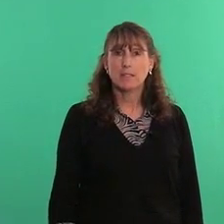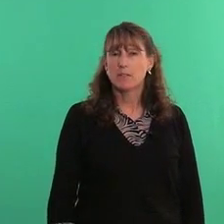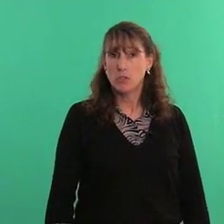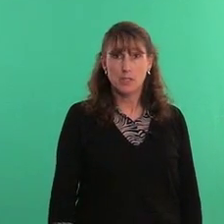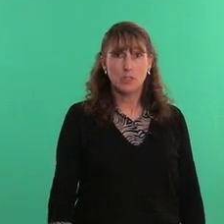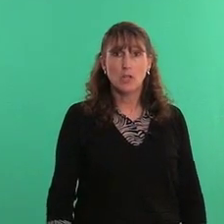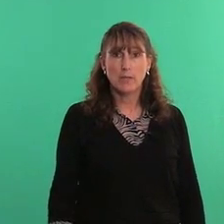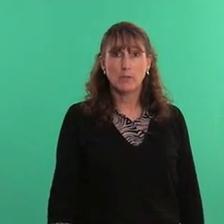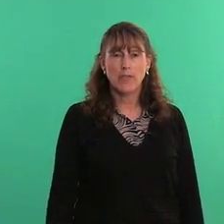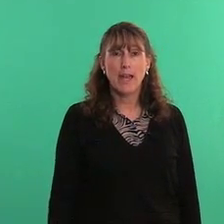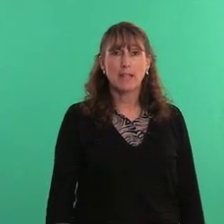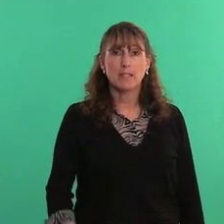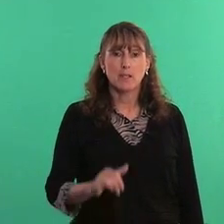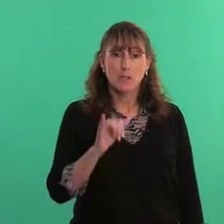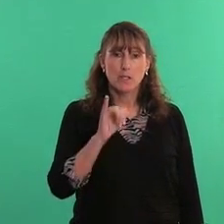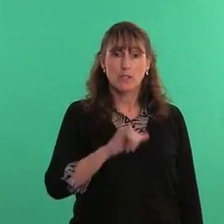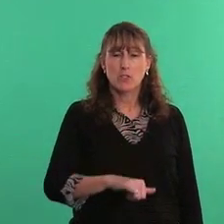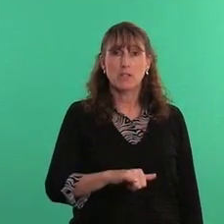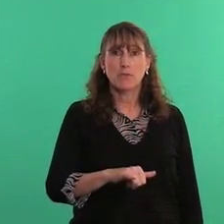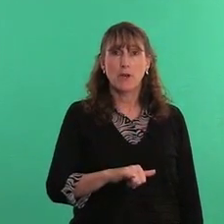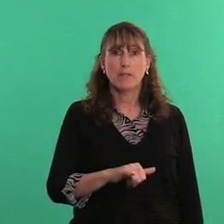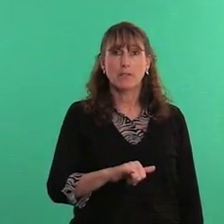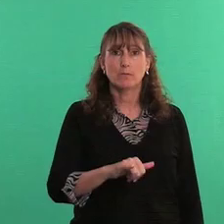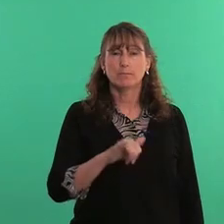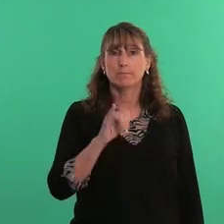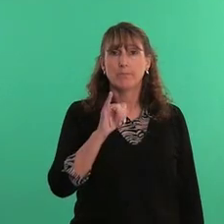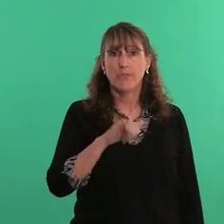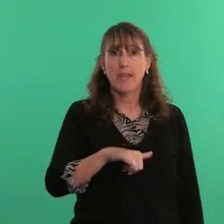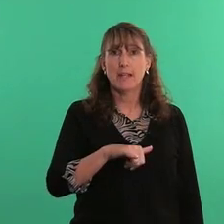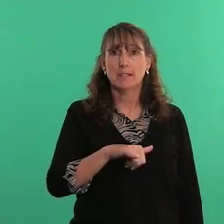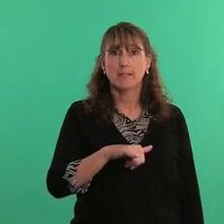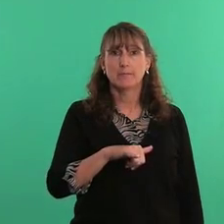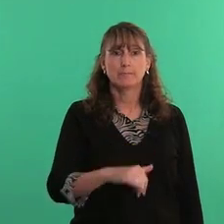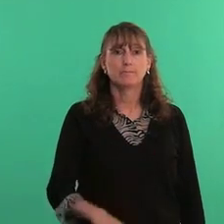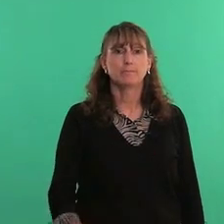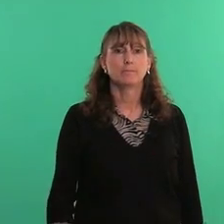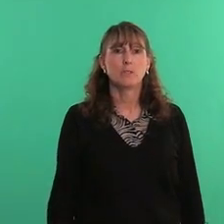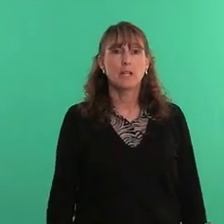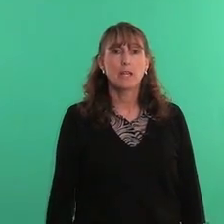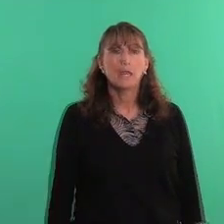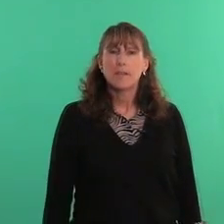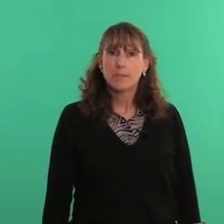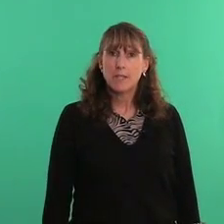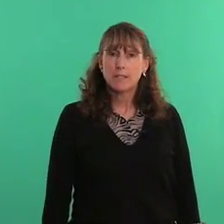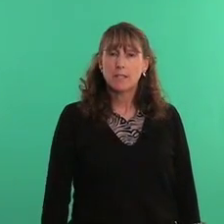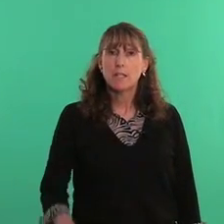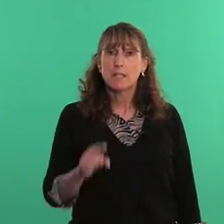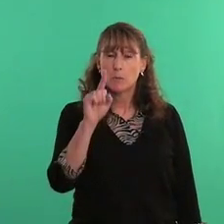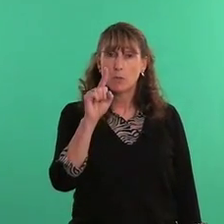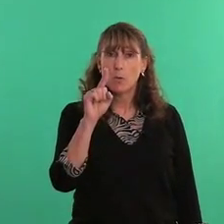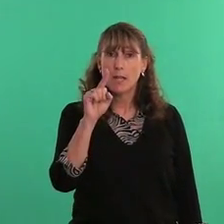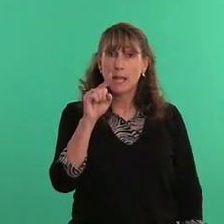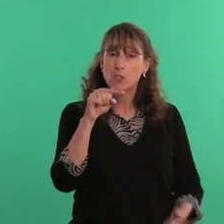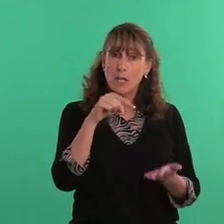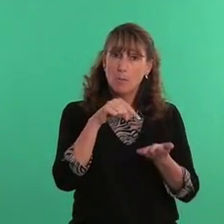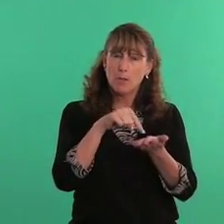just the general that, is just in front of you - that this - is with the one handshape